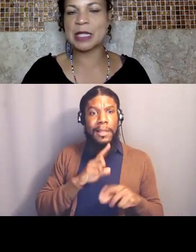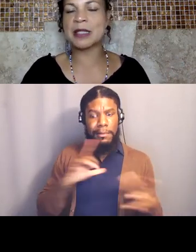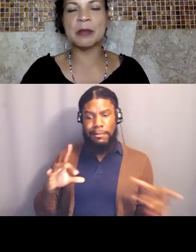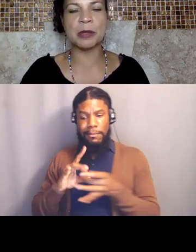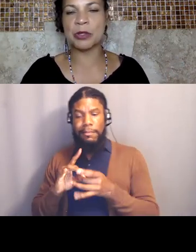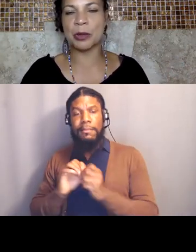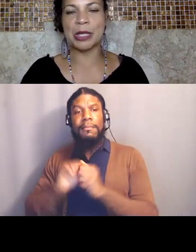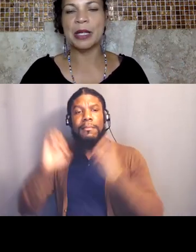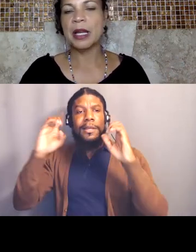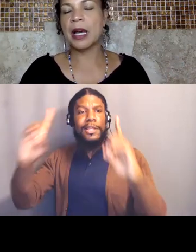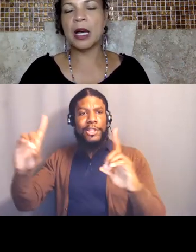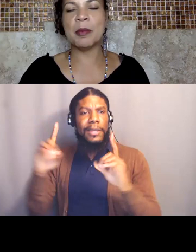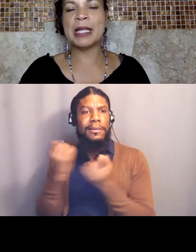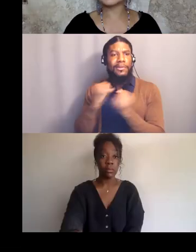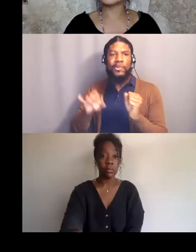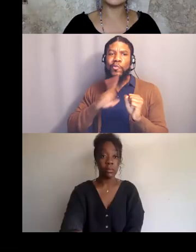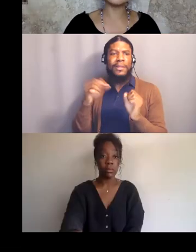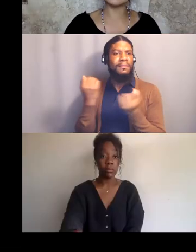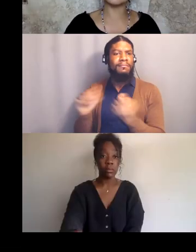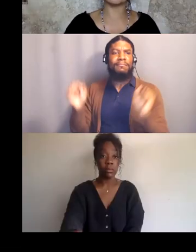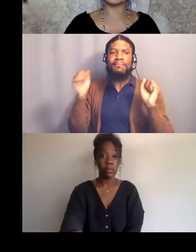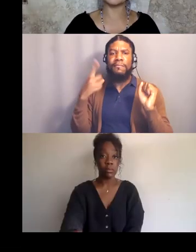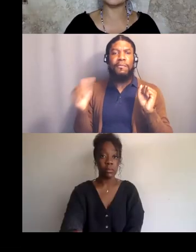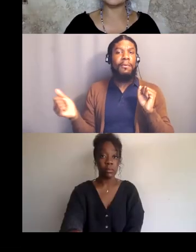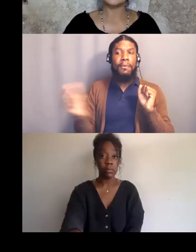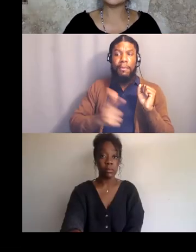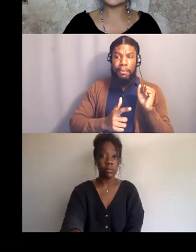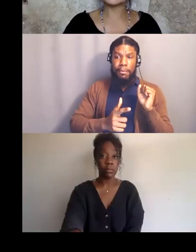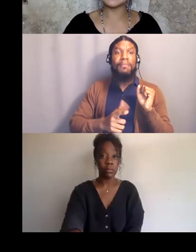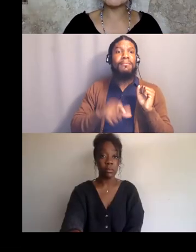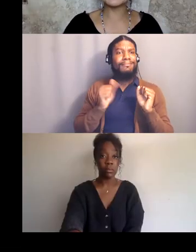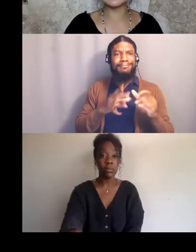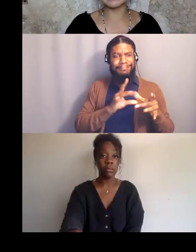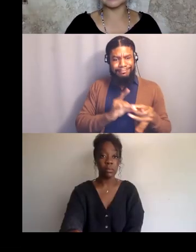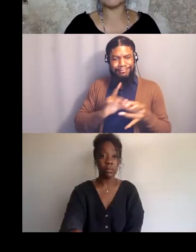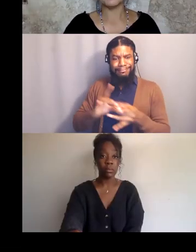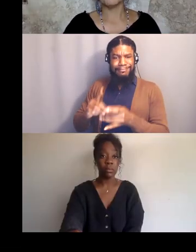that's liberatory, it's connected with an economic system